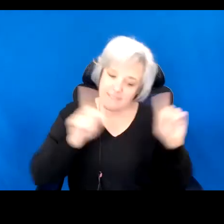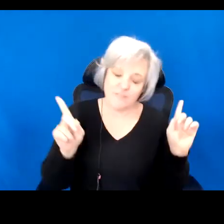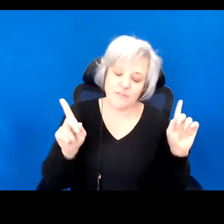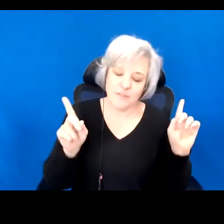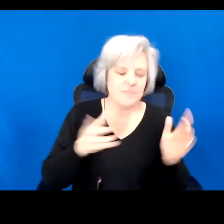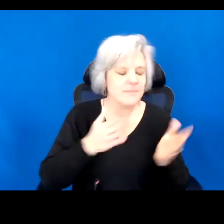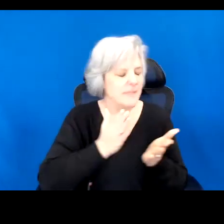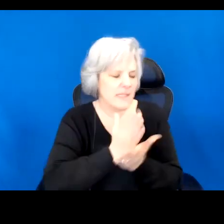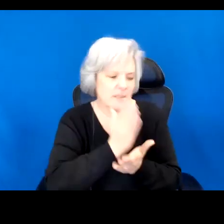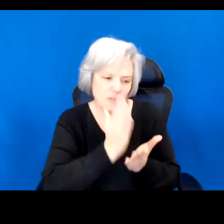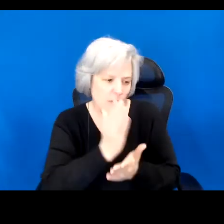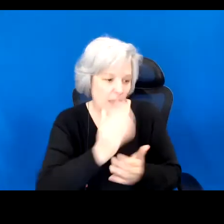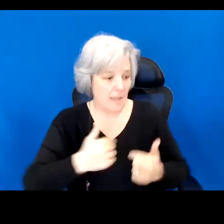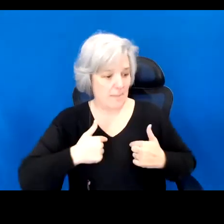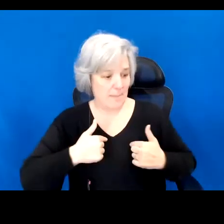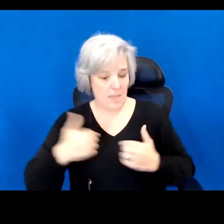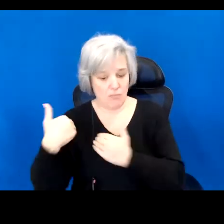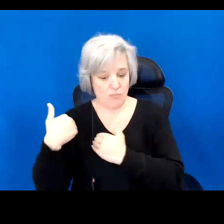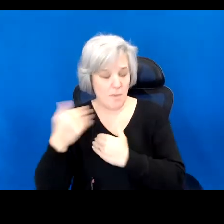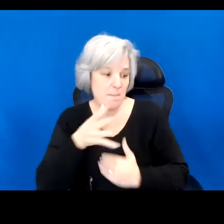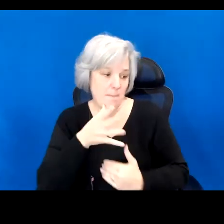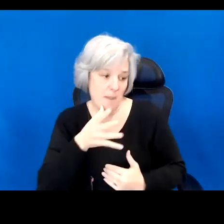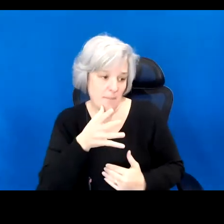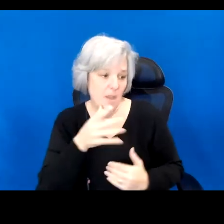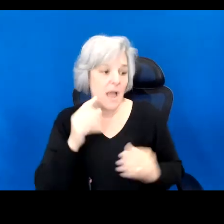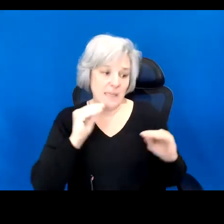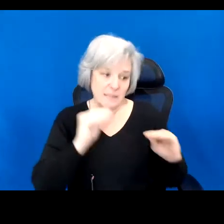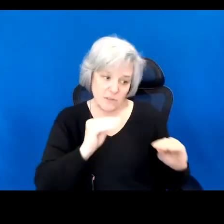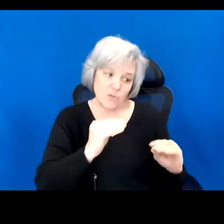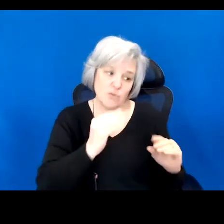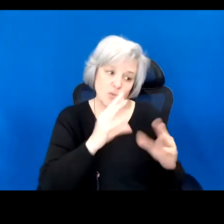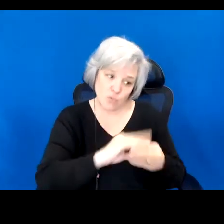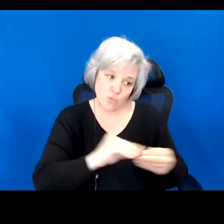My job as your mother is to tell you these stories differently, and to tell you other